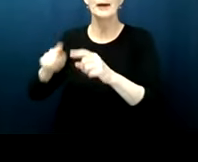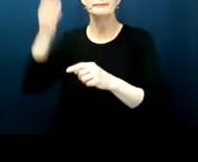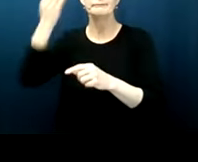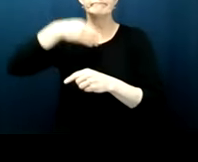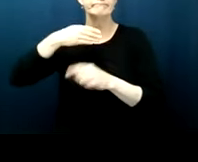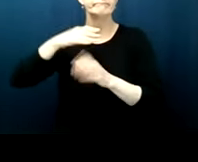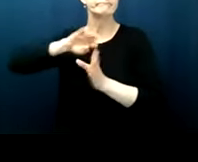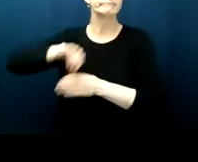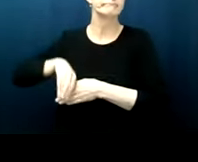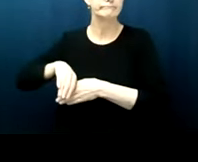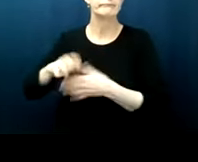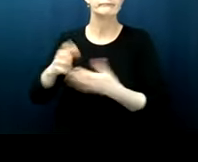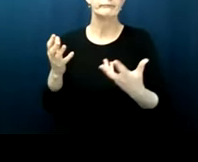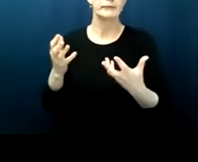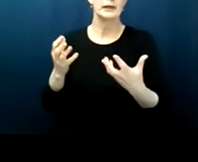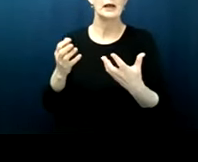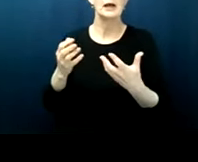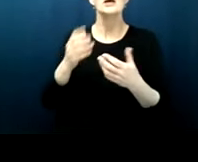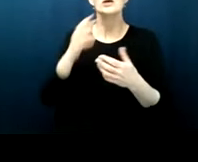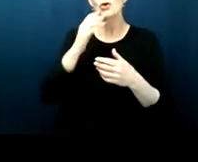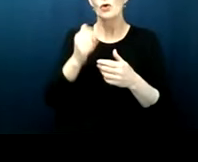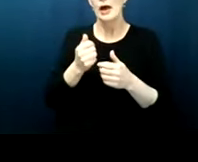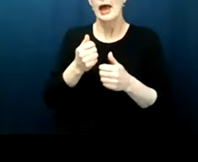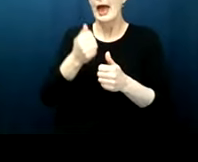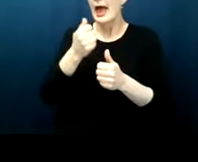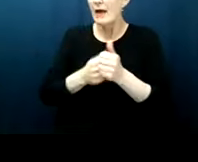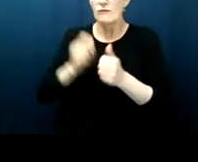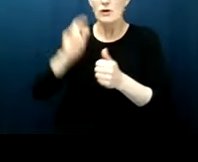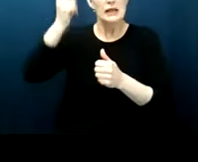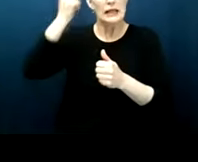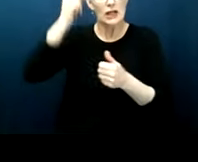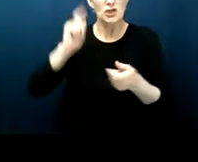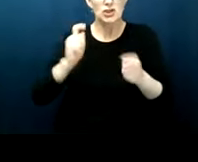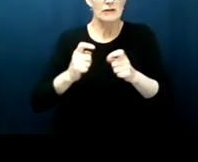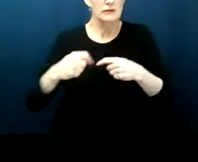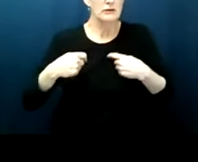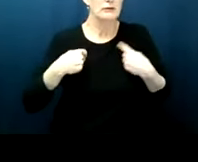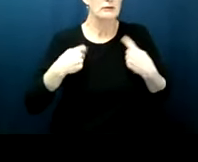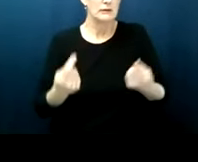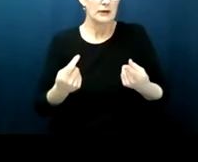and every major internal event or political shift in u.s history has been in some sense about the